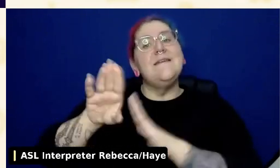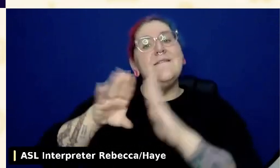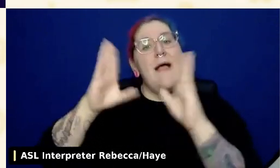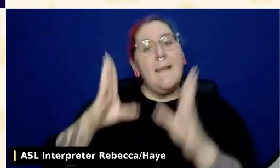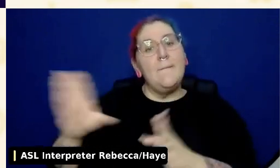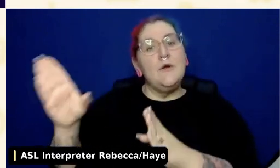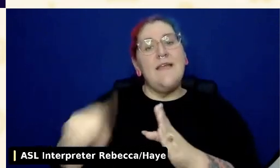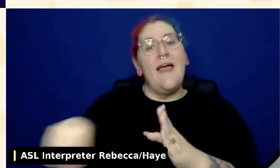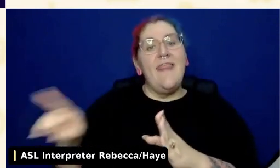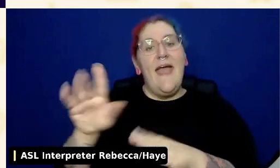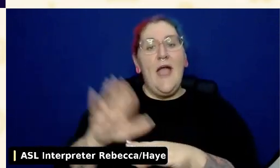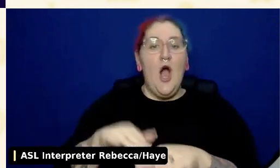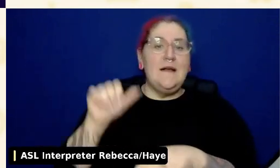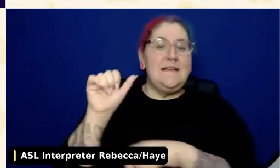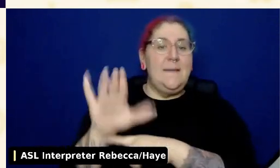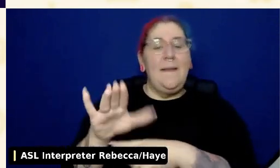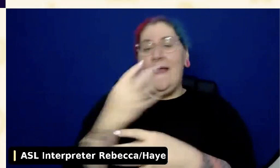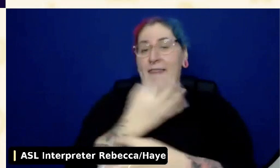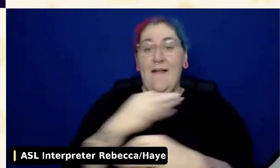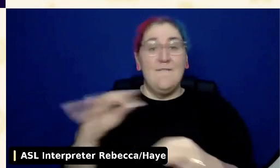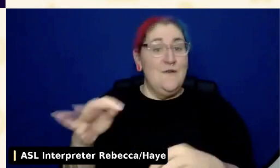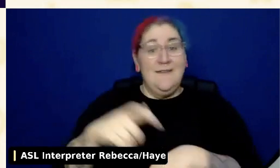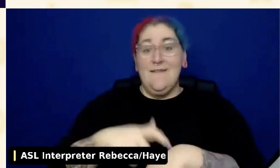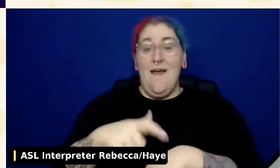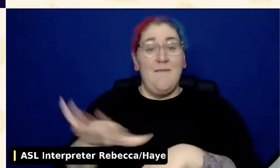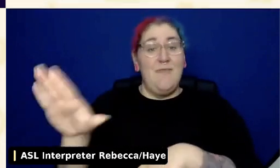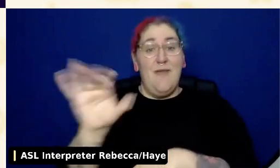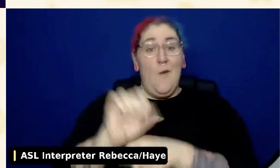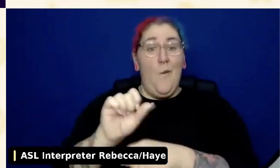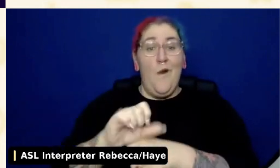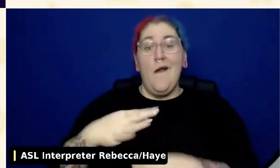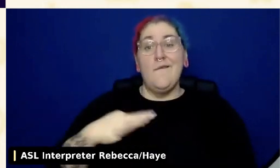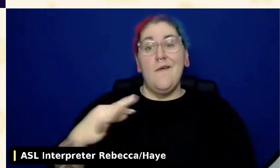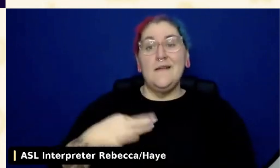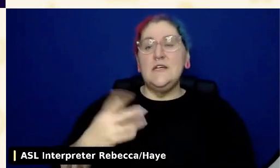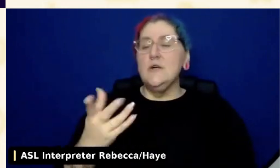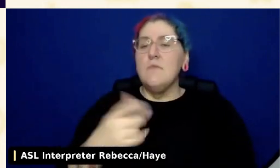through a review in order to get that tag. And I'm not saying you have to start with one of those themes.